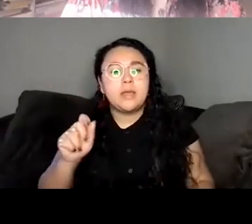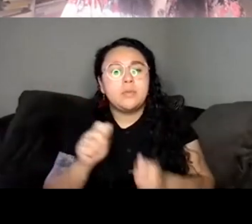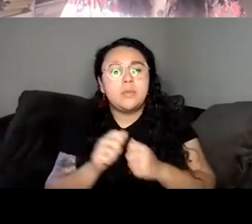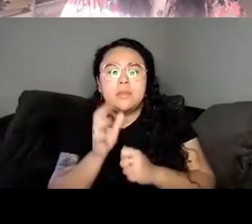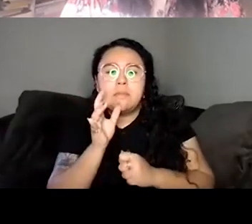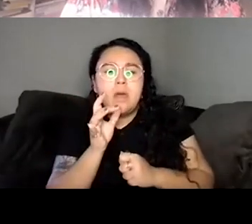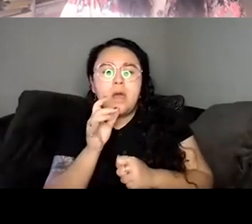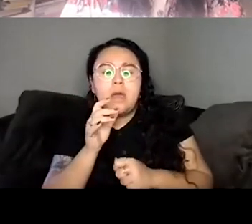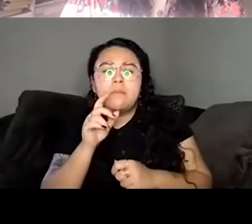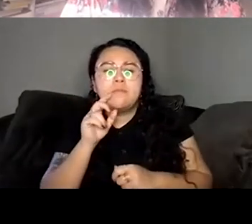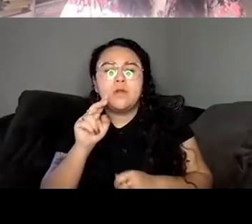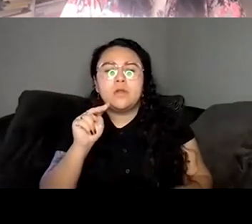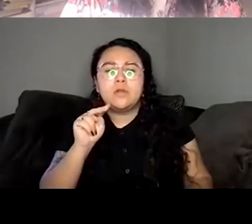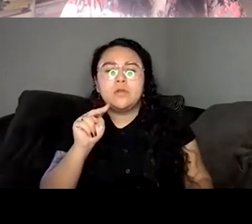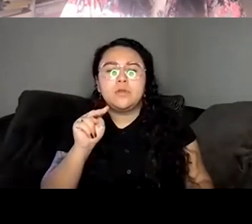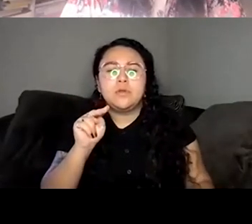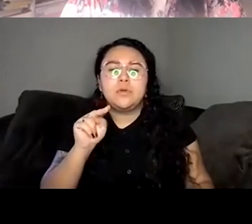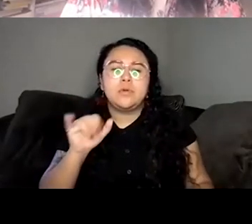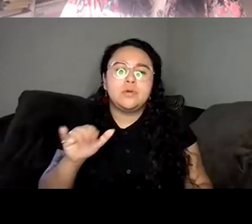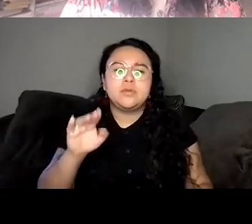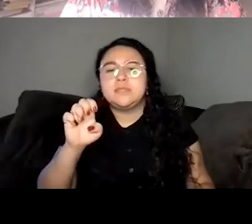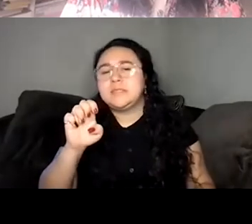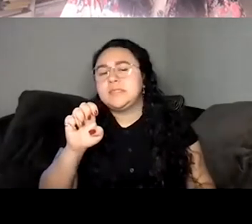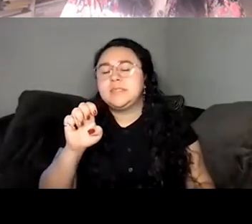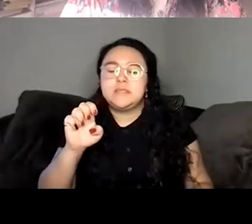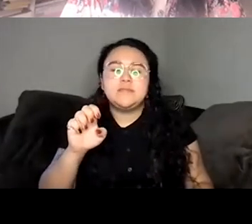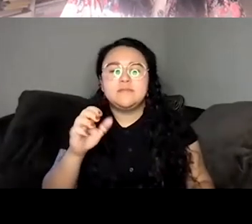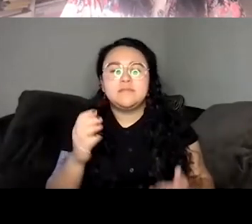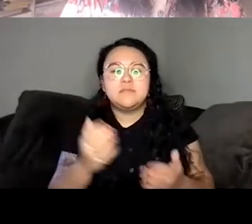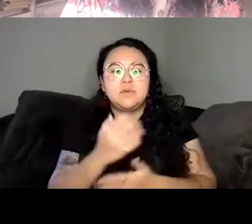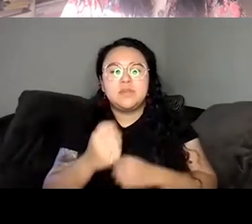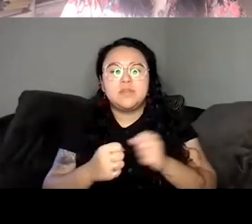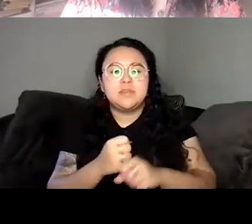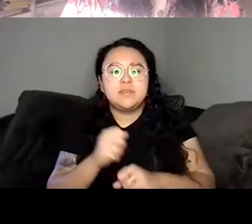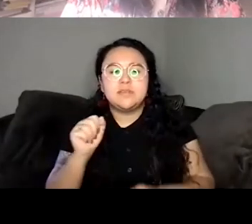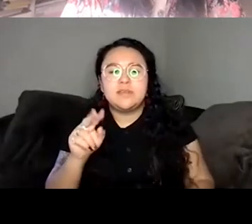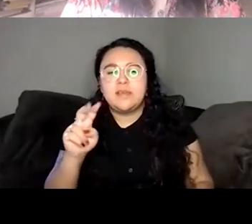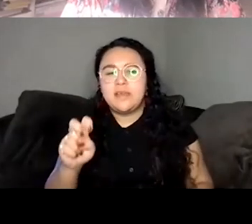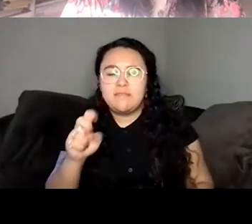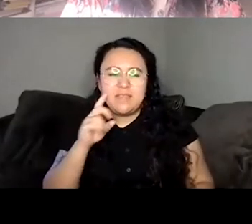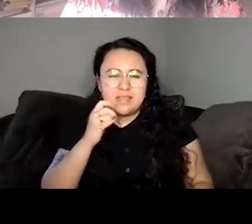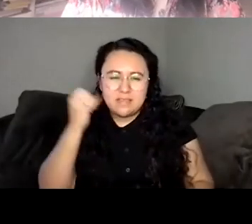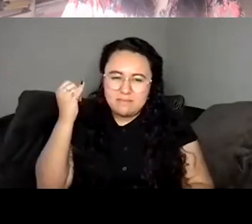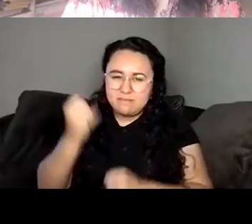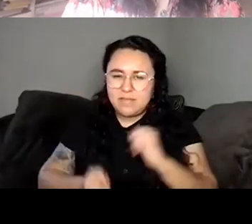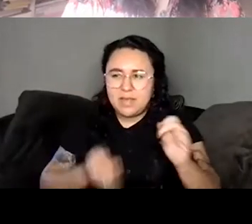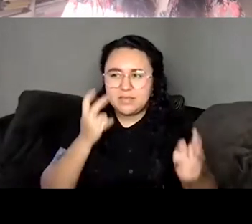It's like the final flashback to the book, I think. Yeah.